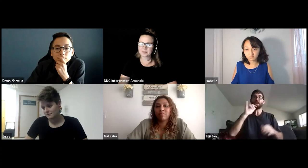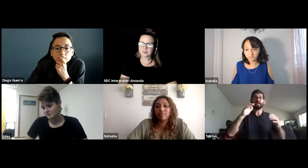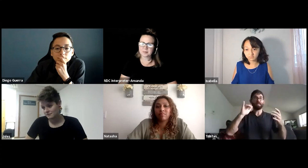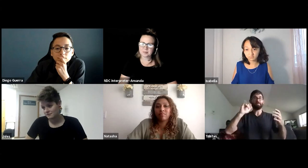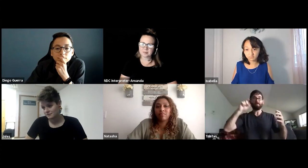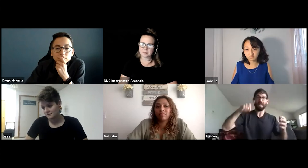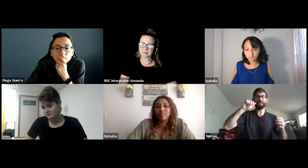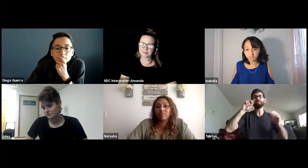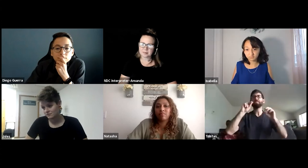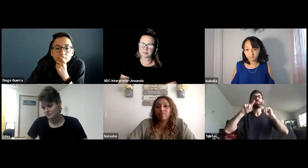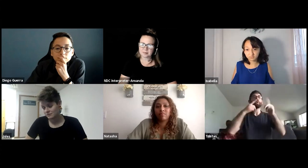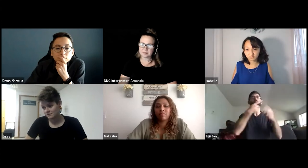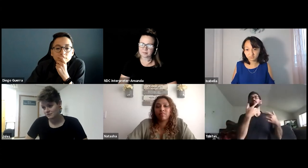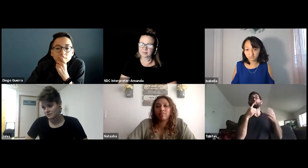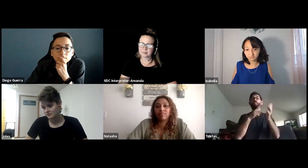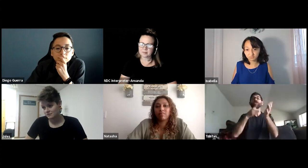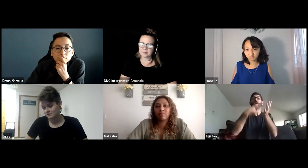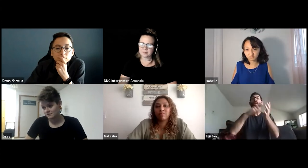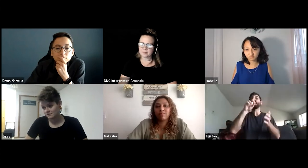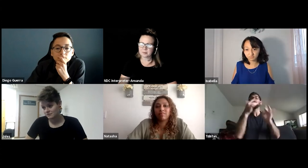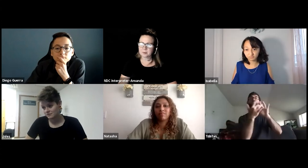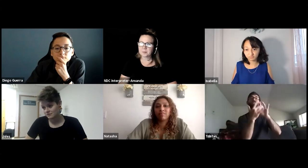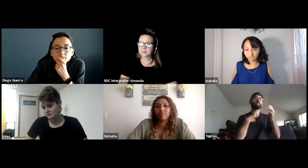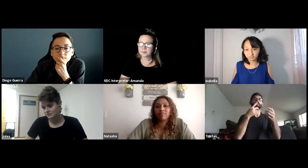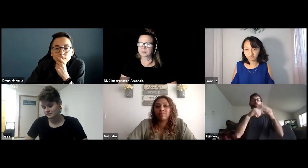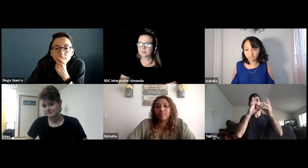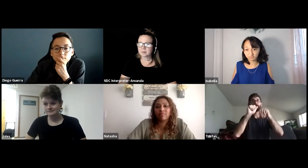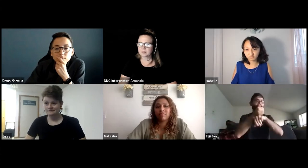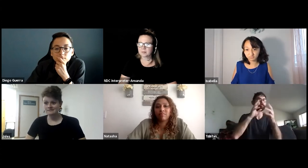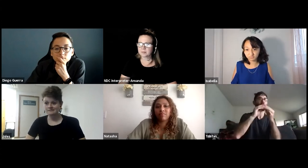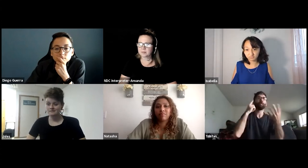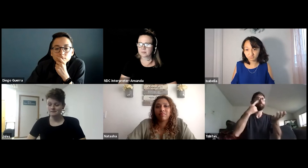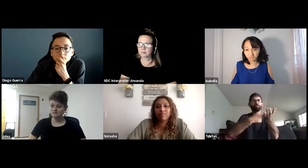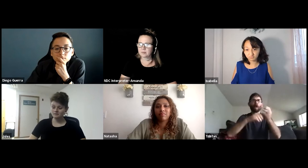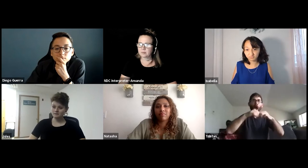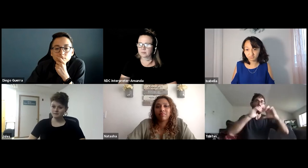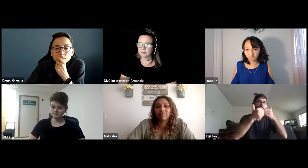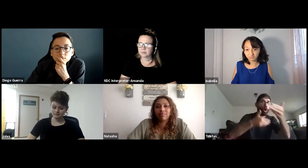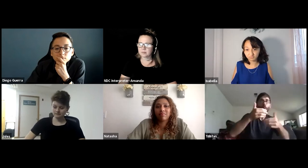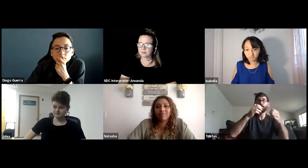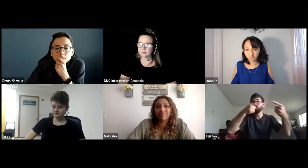my DSS office, I didn't really need them. But they would reach out to me, we'd have meetings